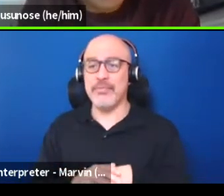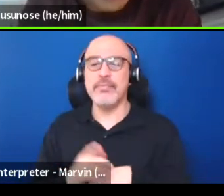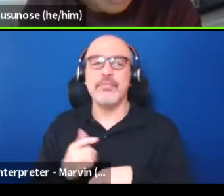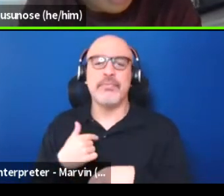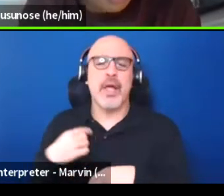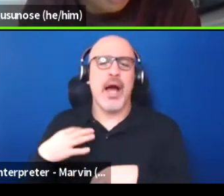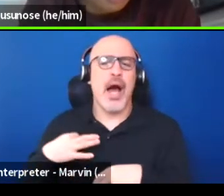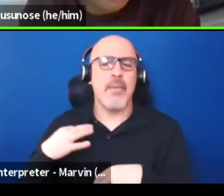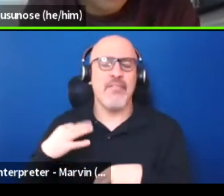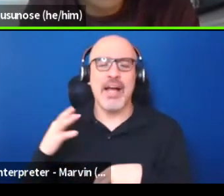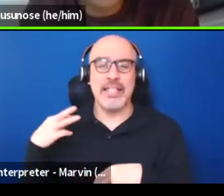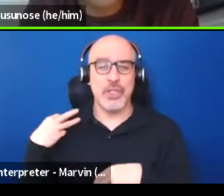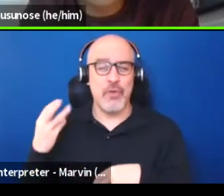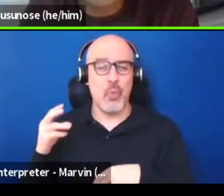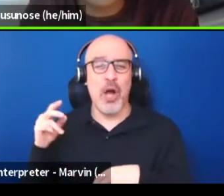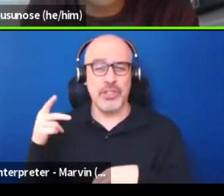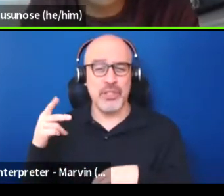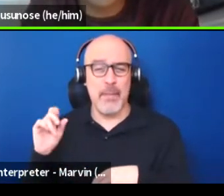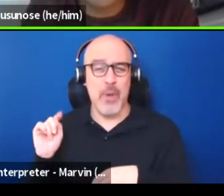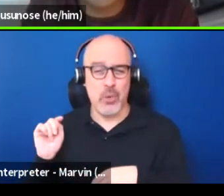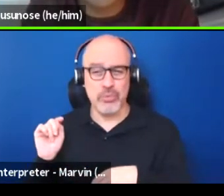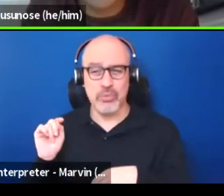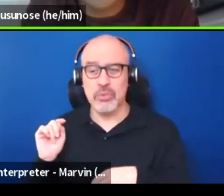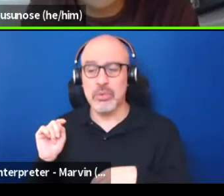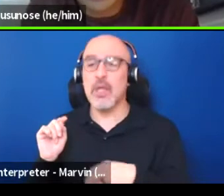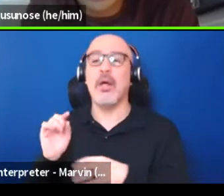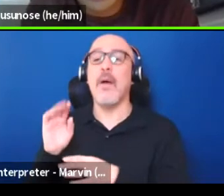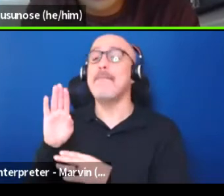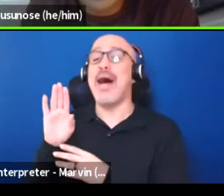I should have said so earlier. But a lot of the work that the Washington bus does